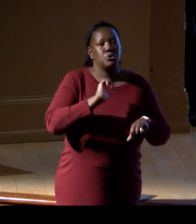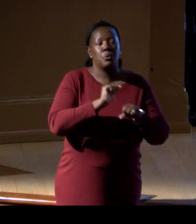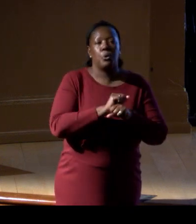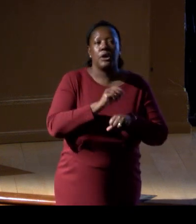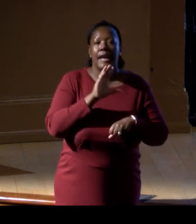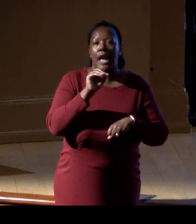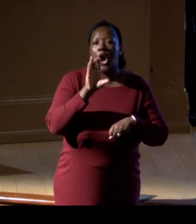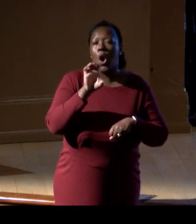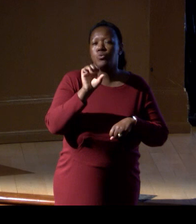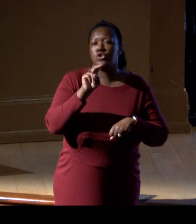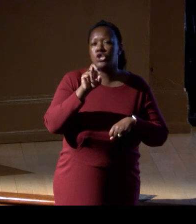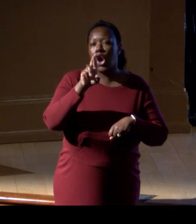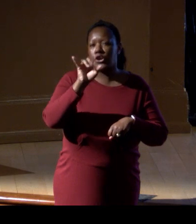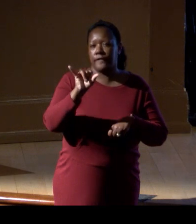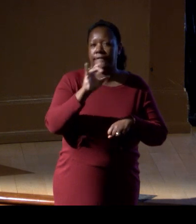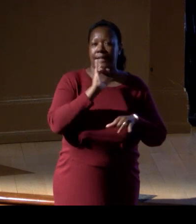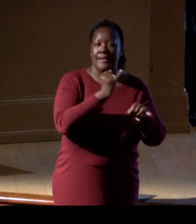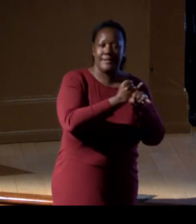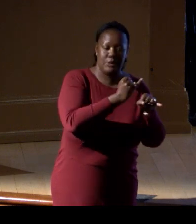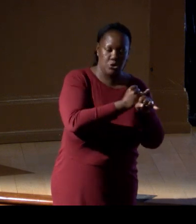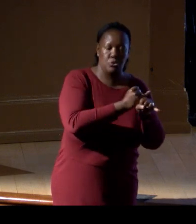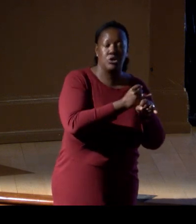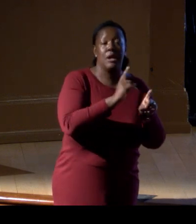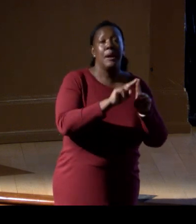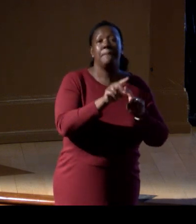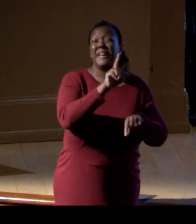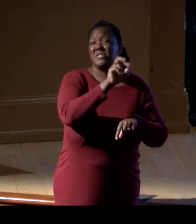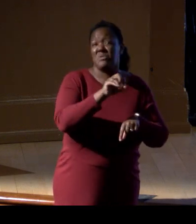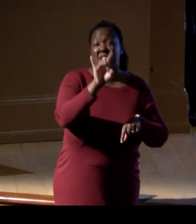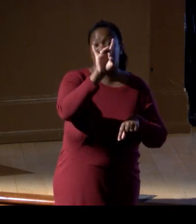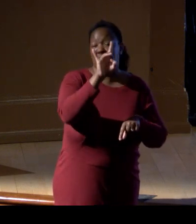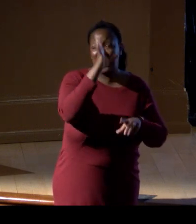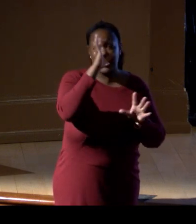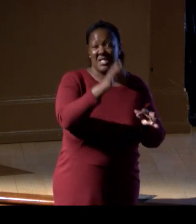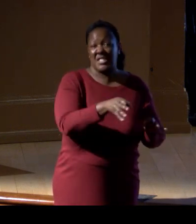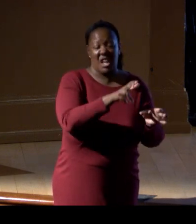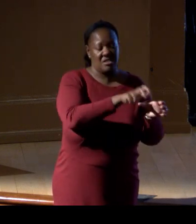but in 2008, I decided to quit my job there